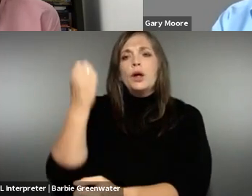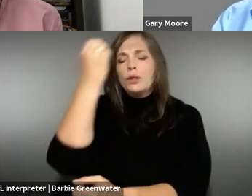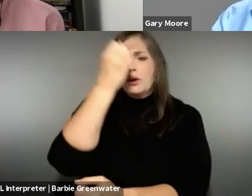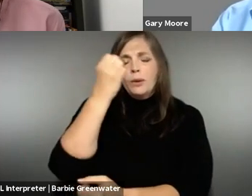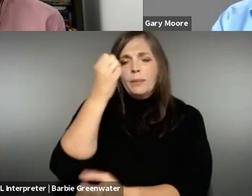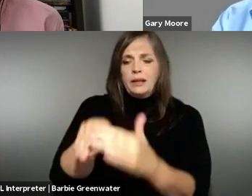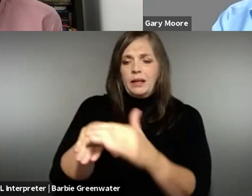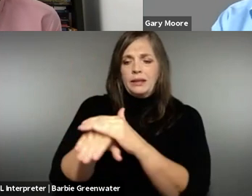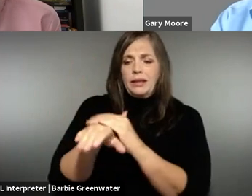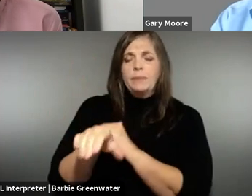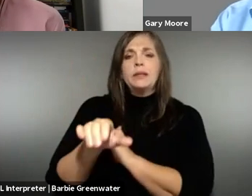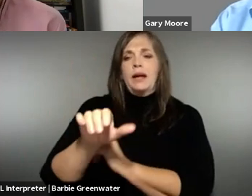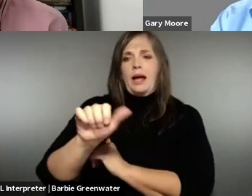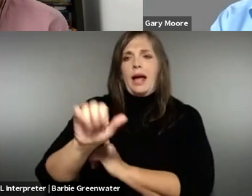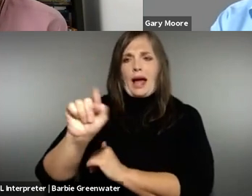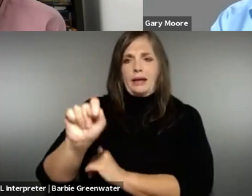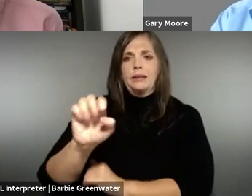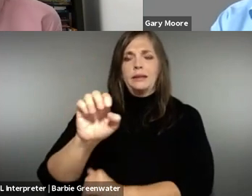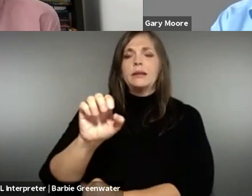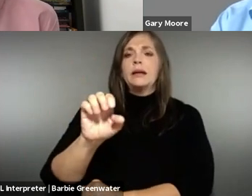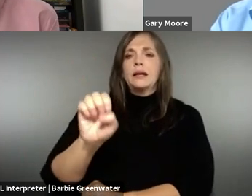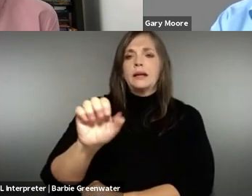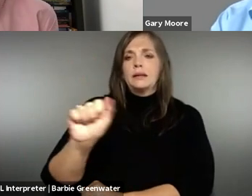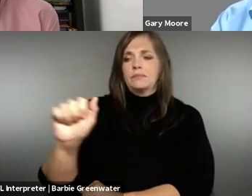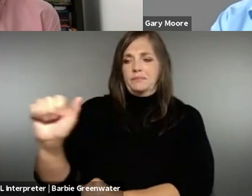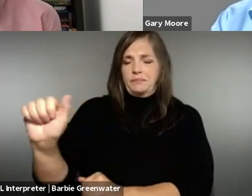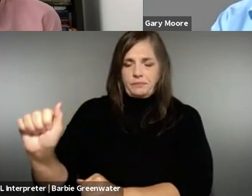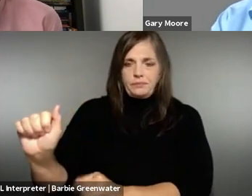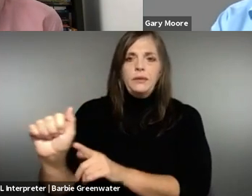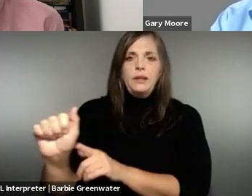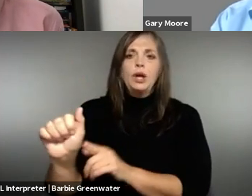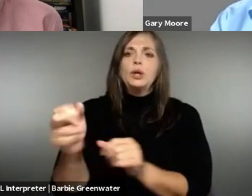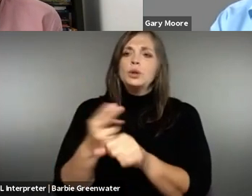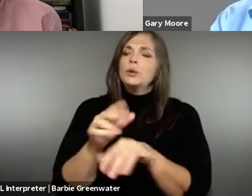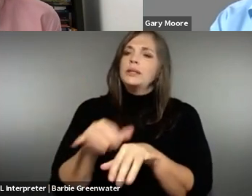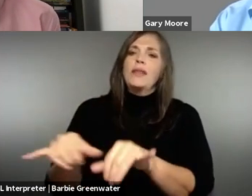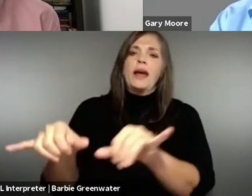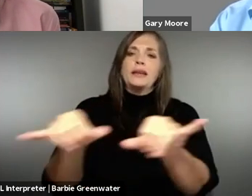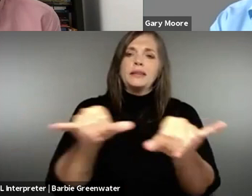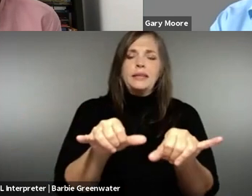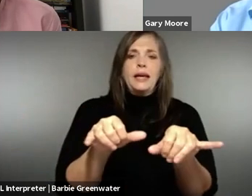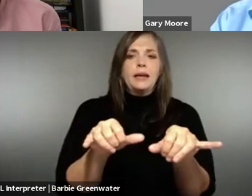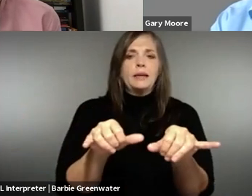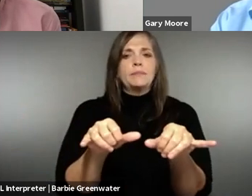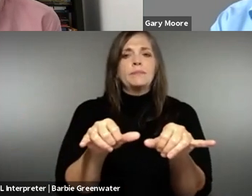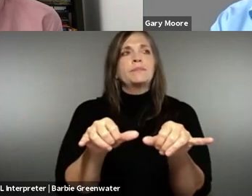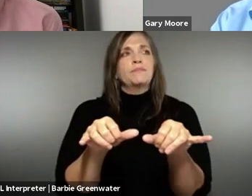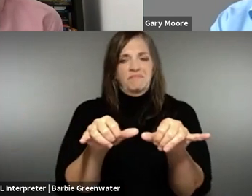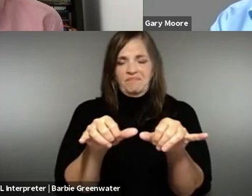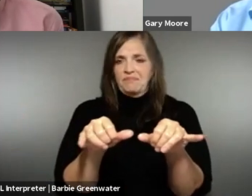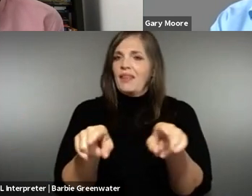request dealing with cross supporting the European accessibility ability and I think it's sensible, the position to